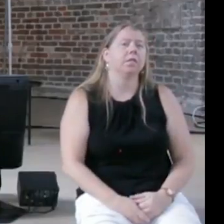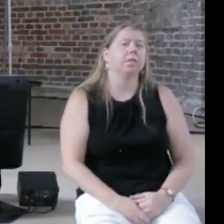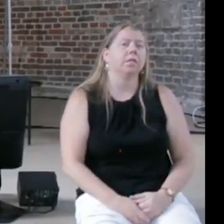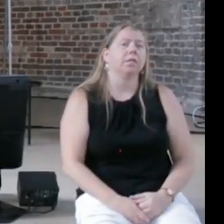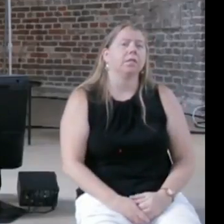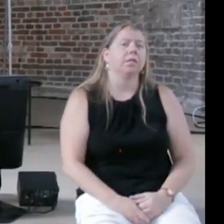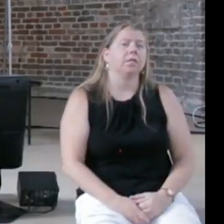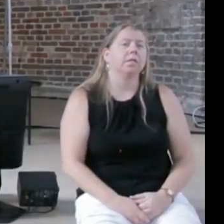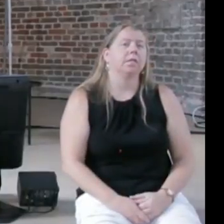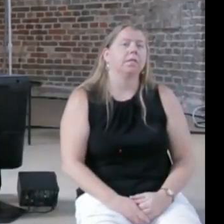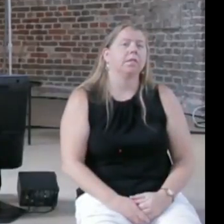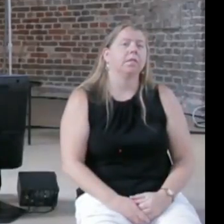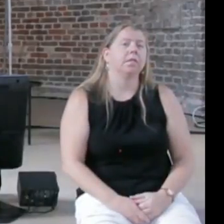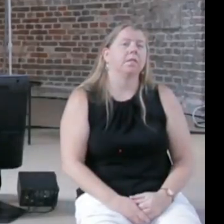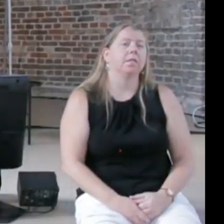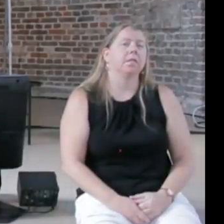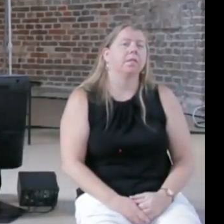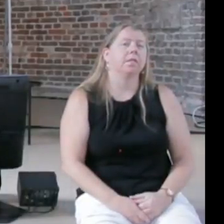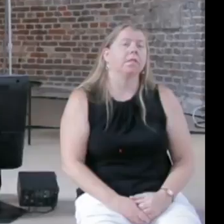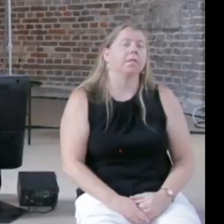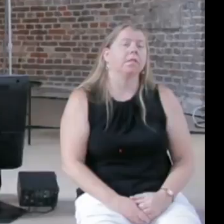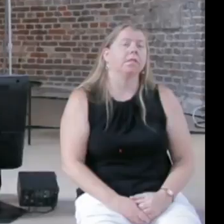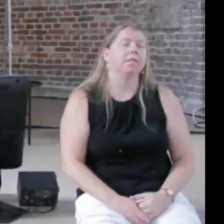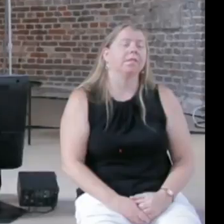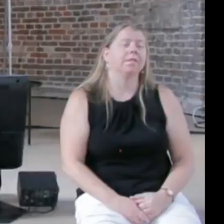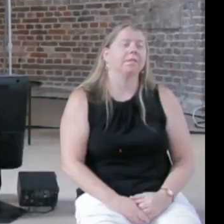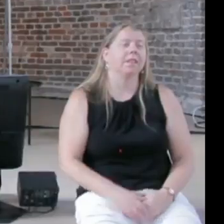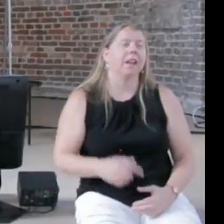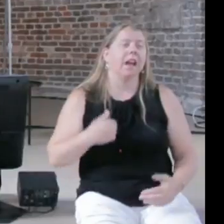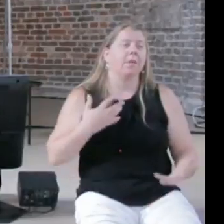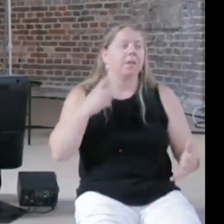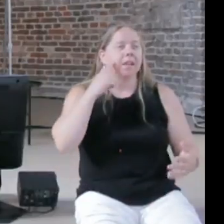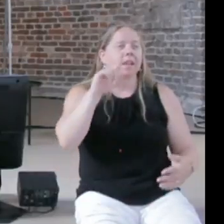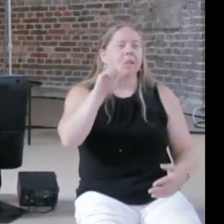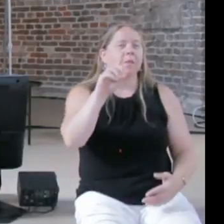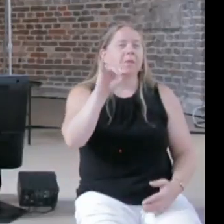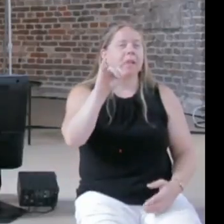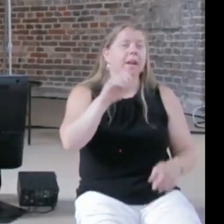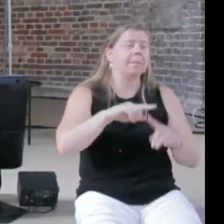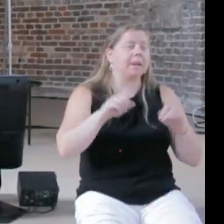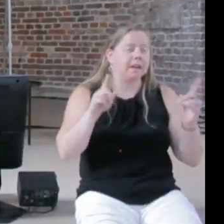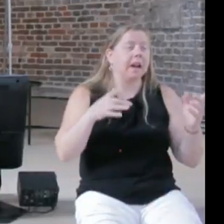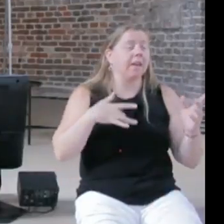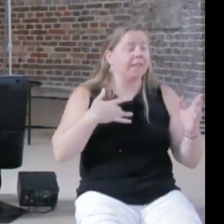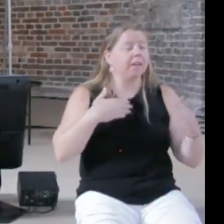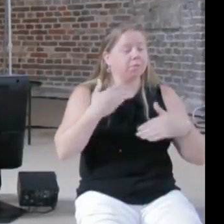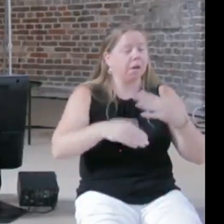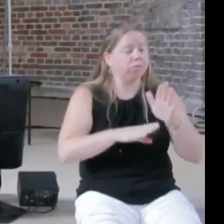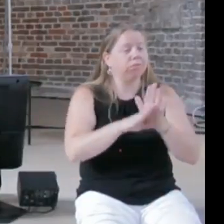like a Luddite or something, I think technological progress is very important, but I've become